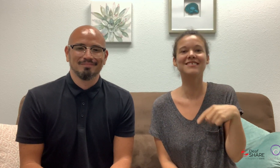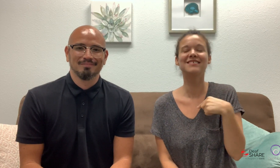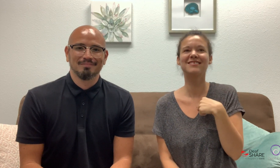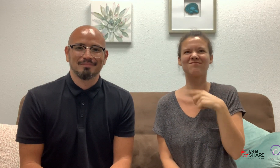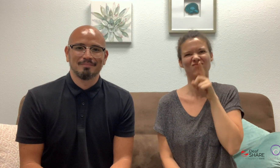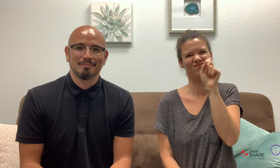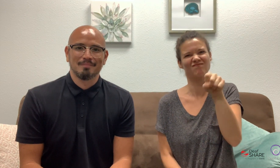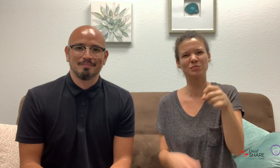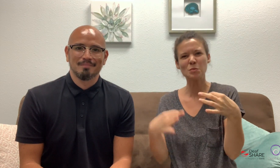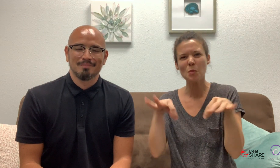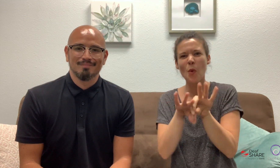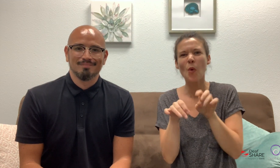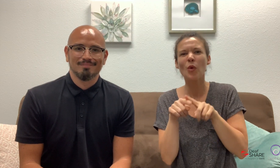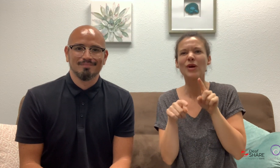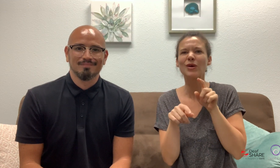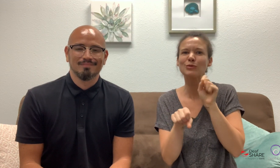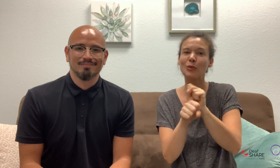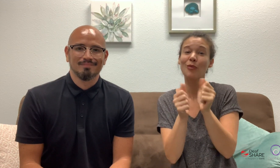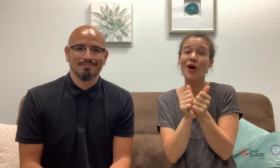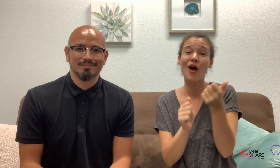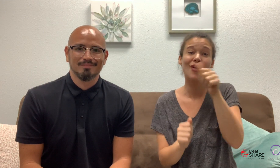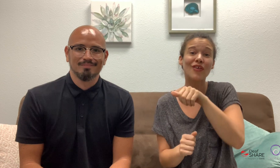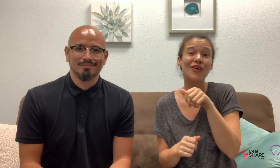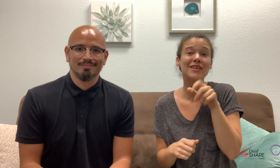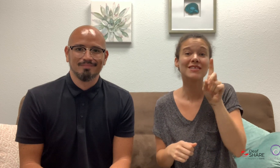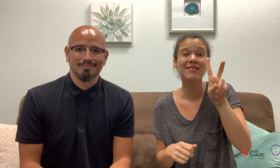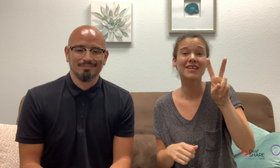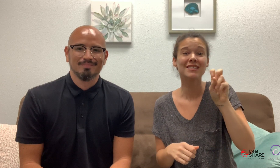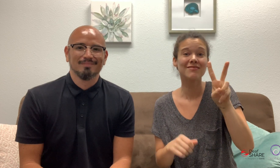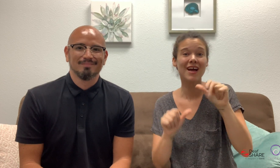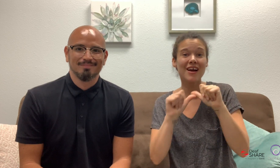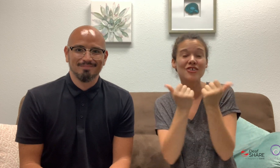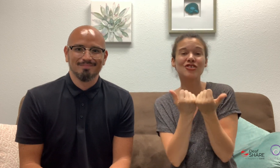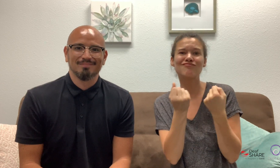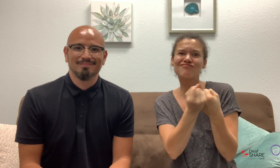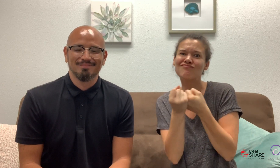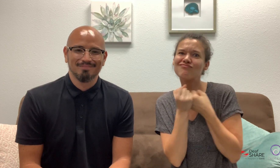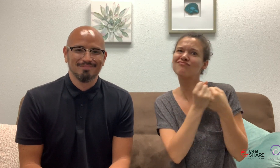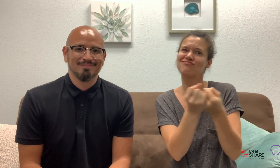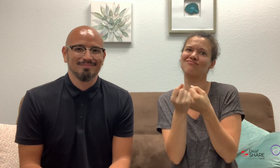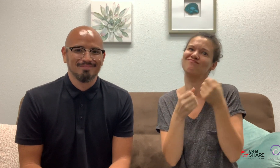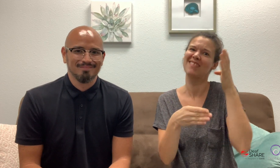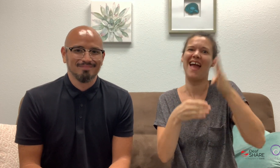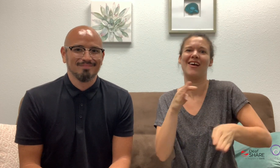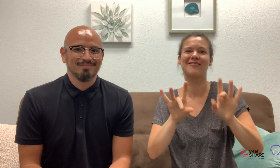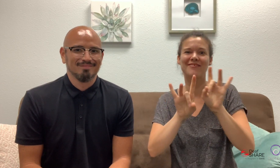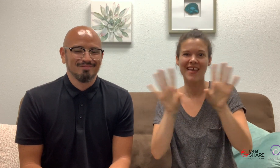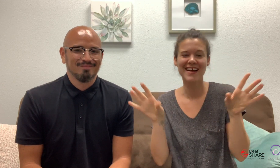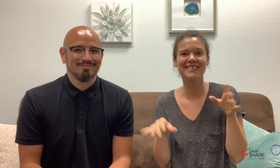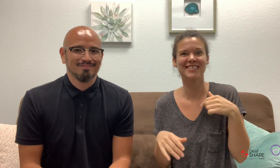It's so important to work with other domestic violence / sexual violence (DV/SV) agencies to support each other in ending violence.